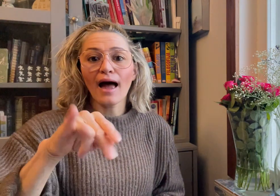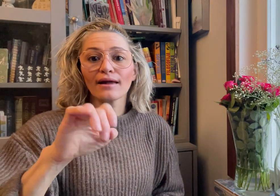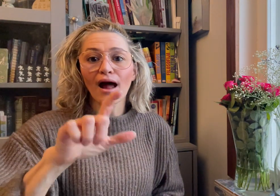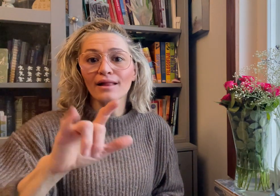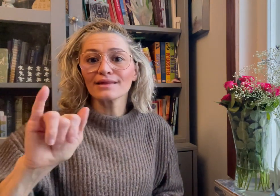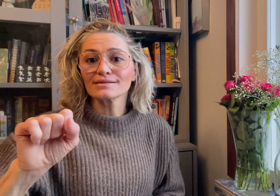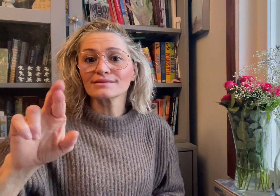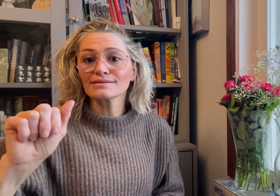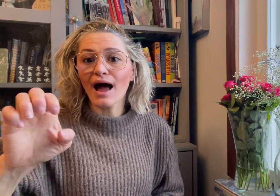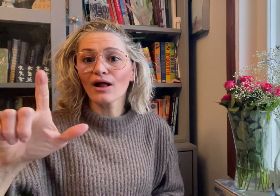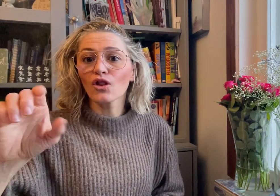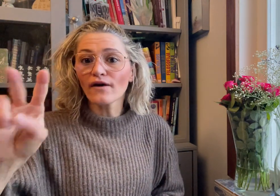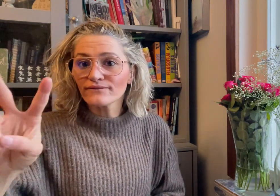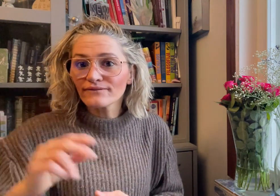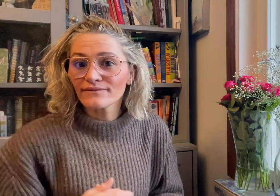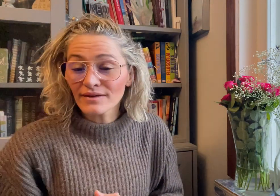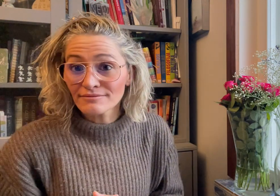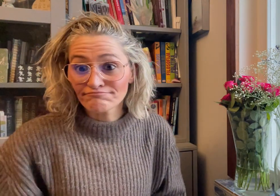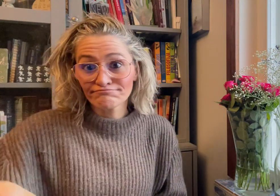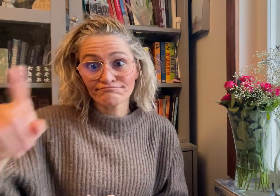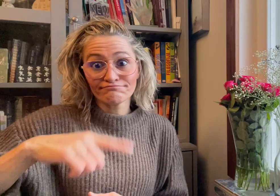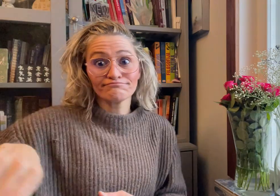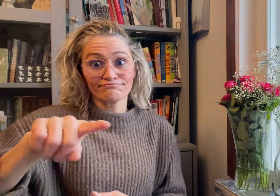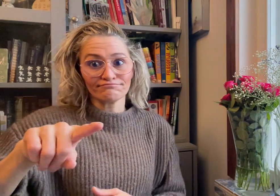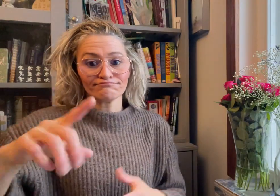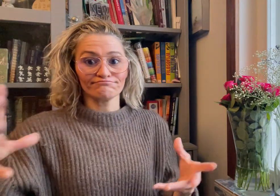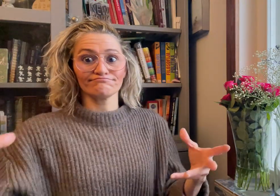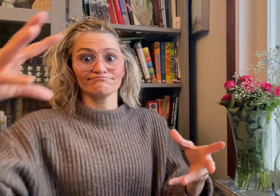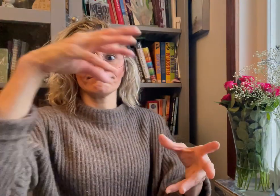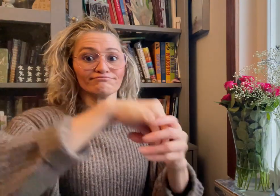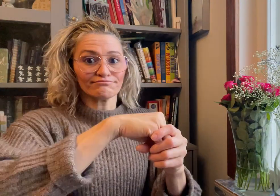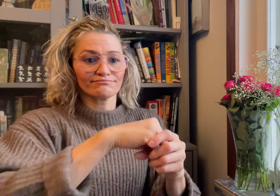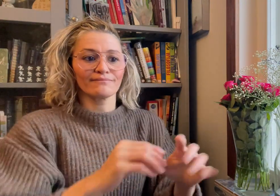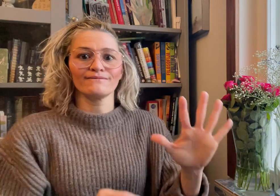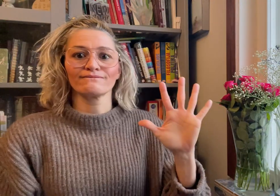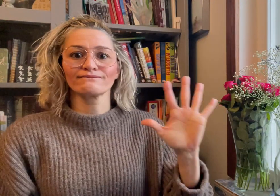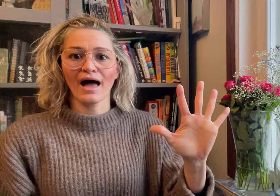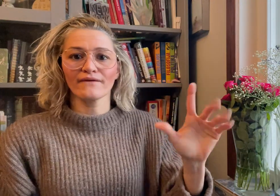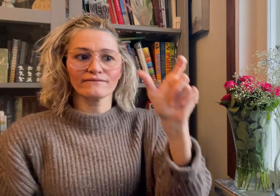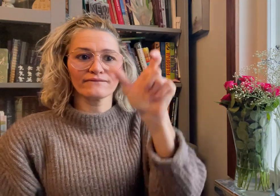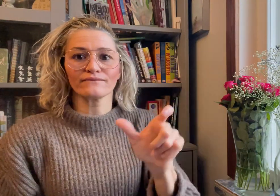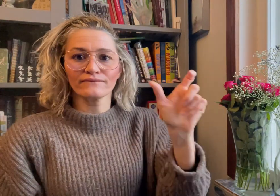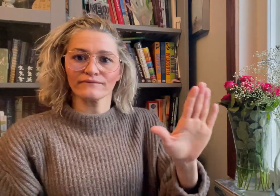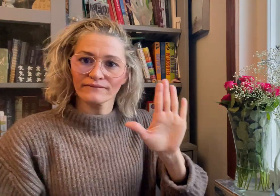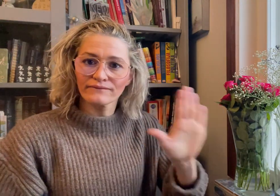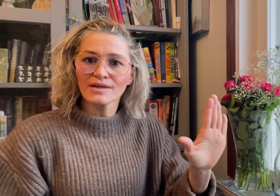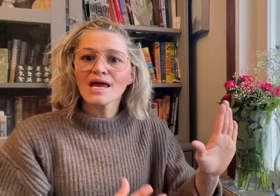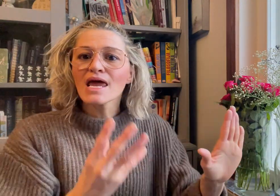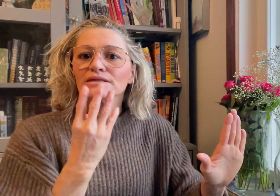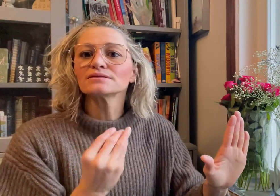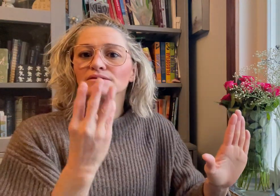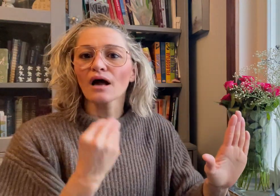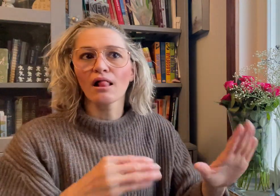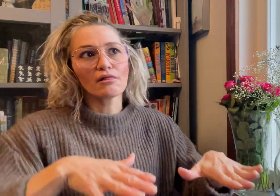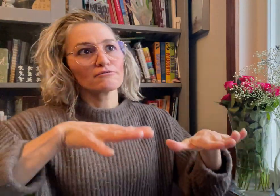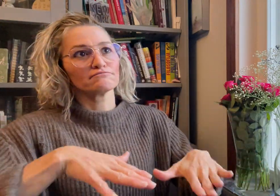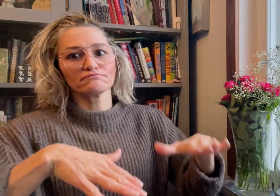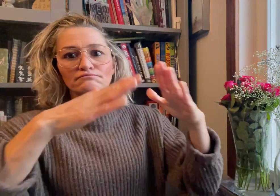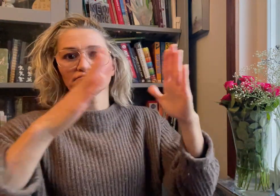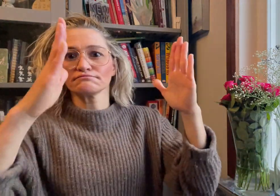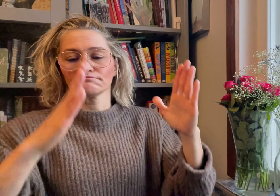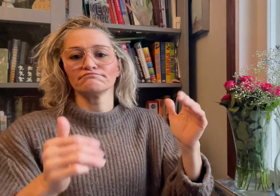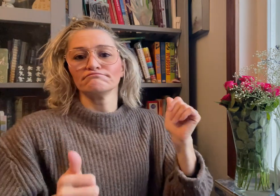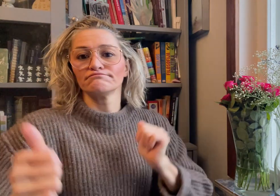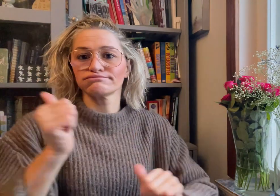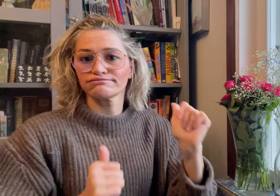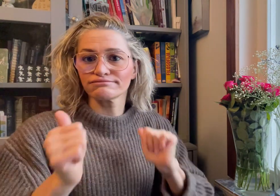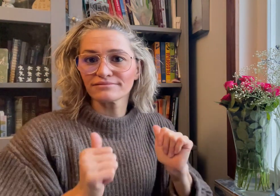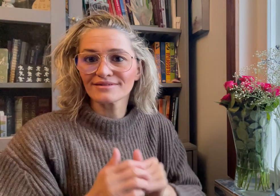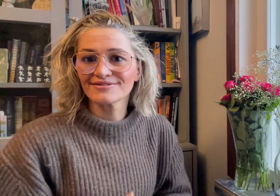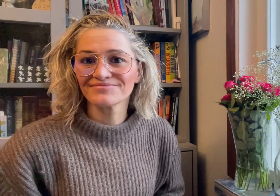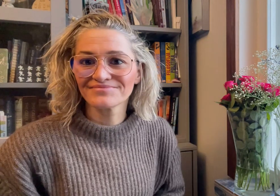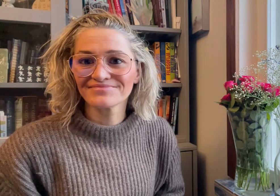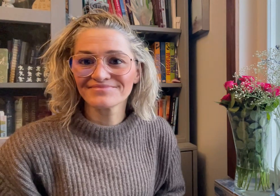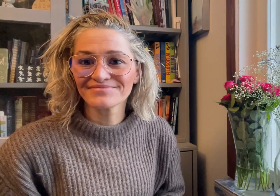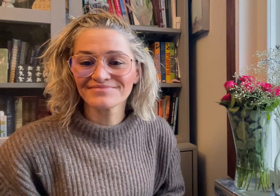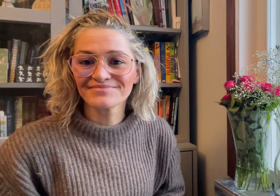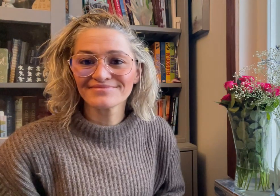and Daniel Israelov. They will be joined by 5 Israeli-based performers.